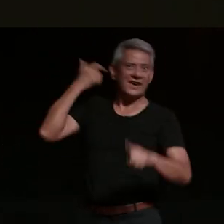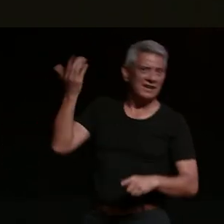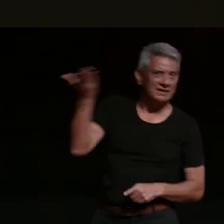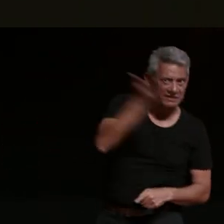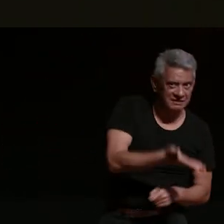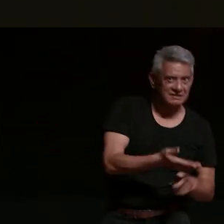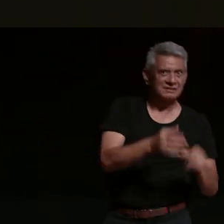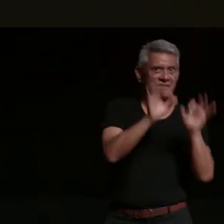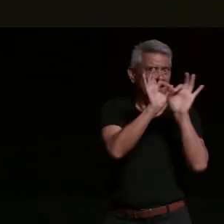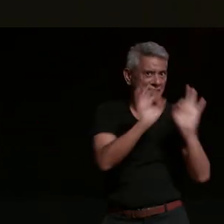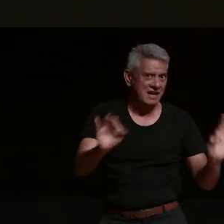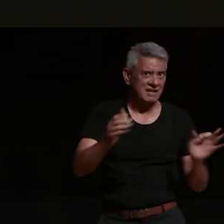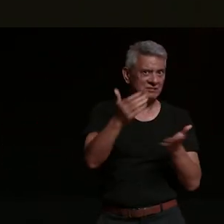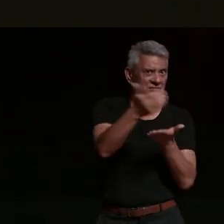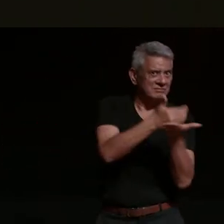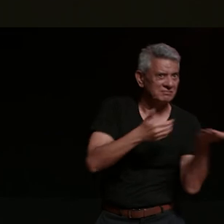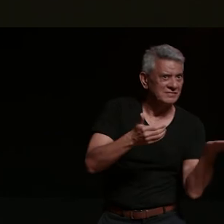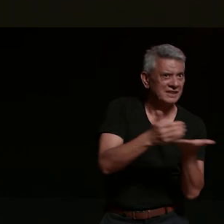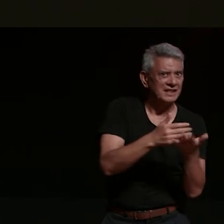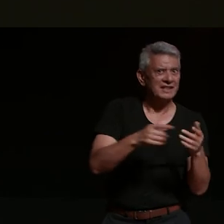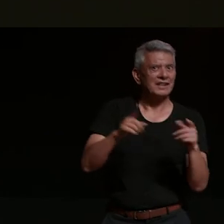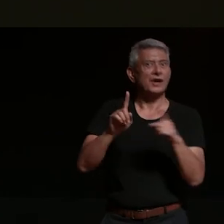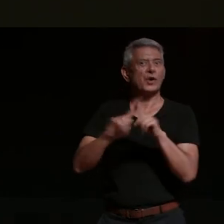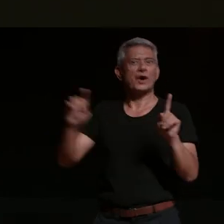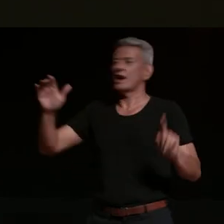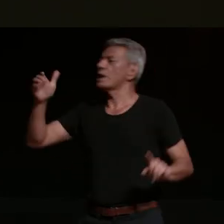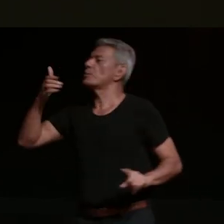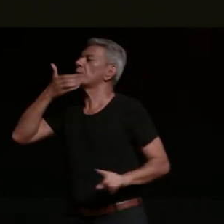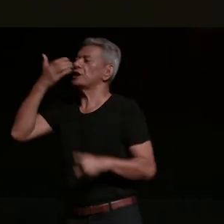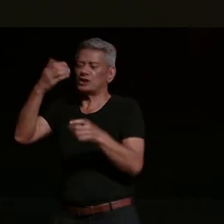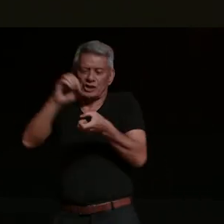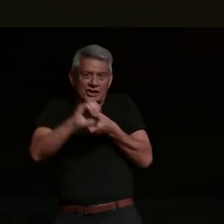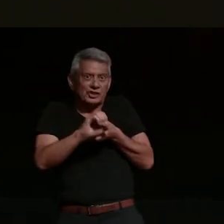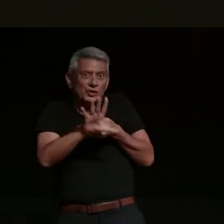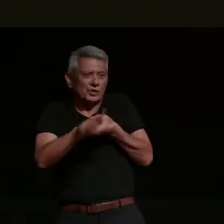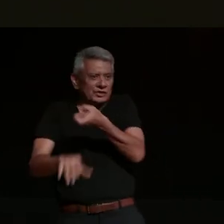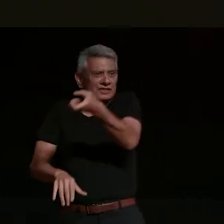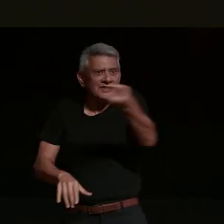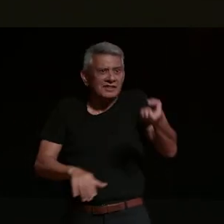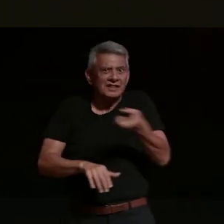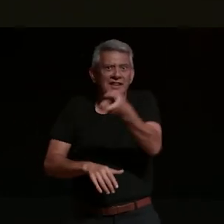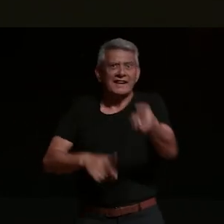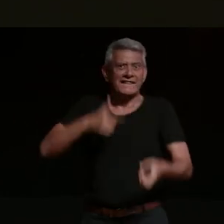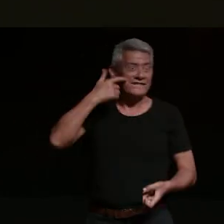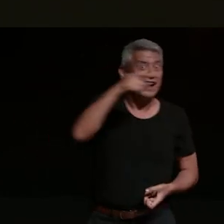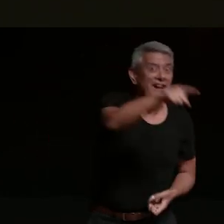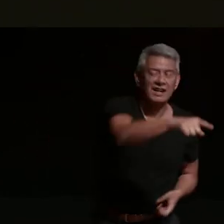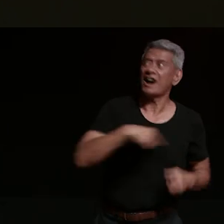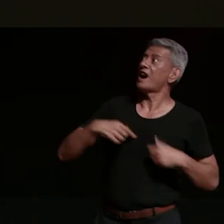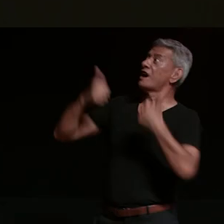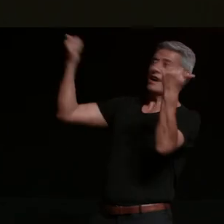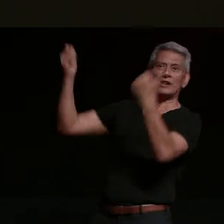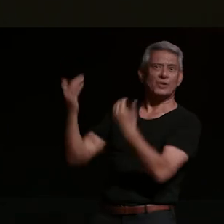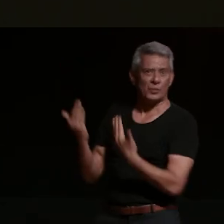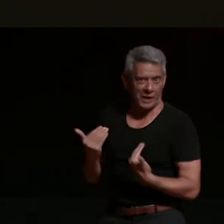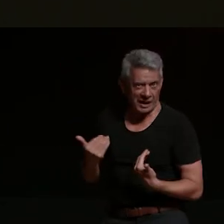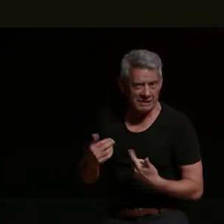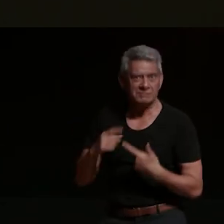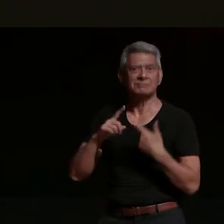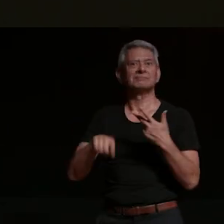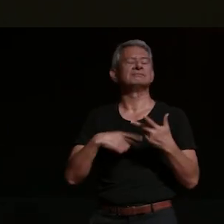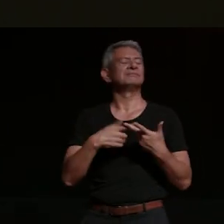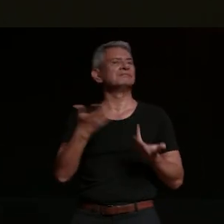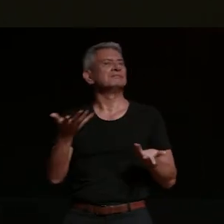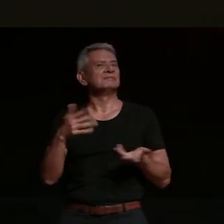i will be the peach light poach of your welcome the soft glow pearl of straw mats and